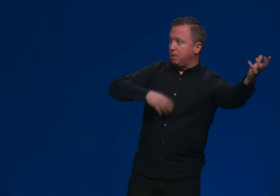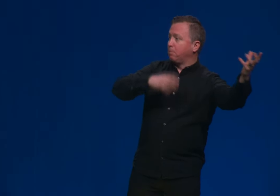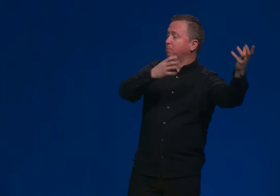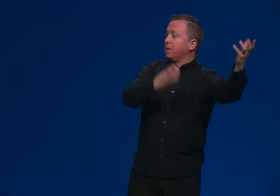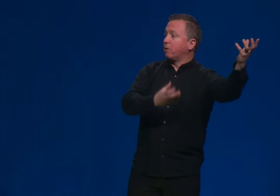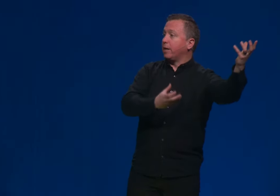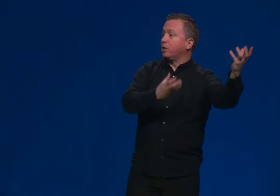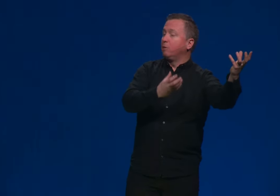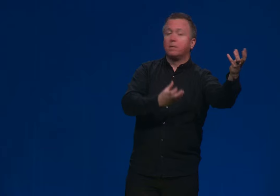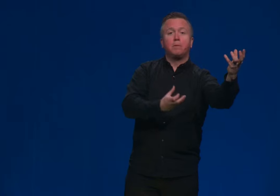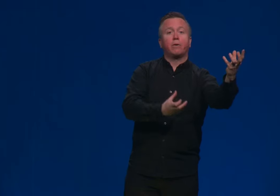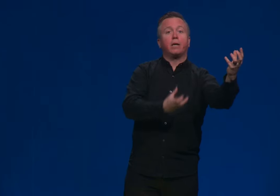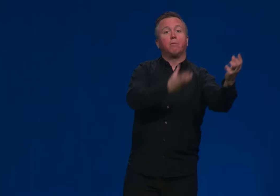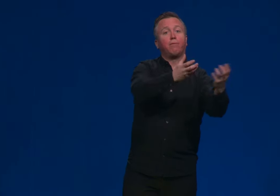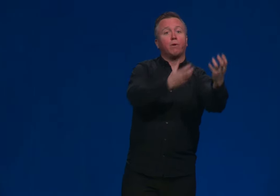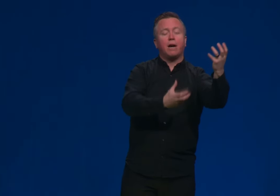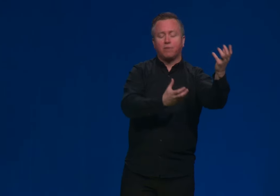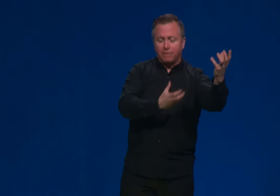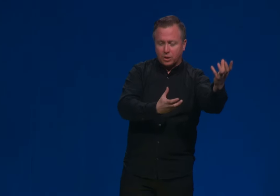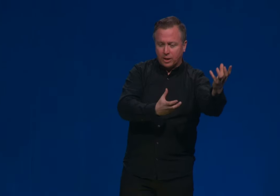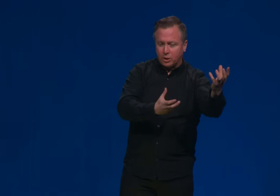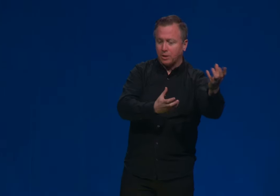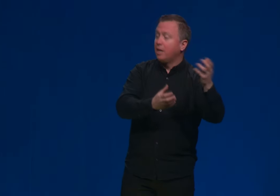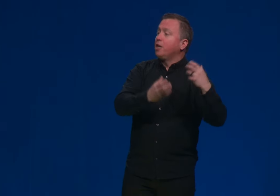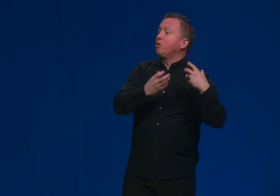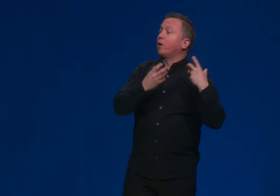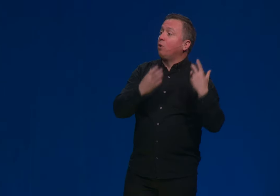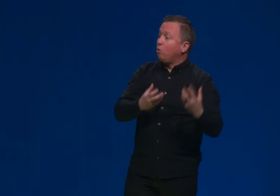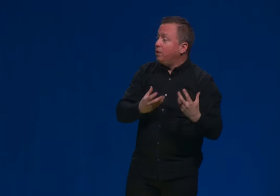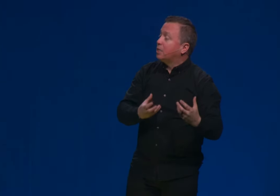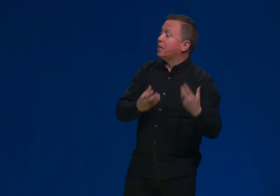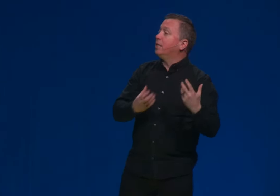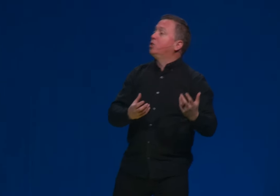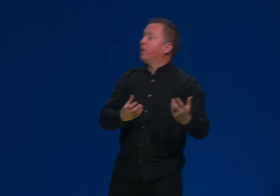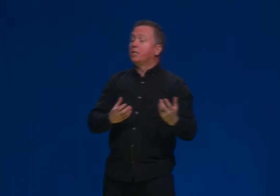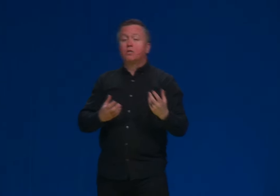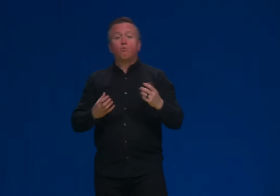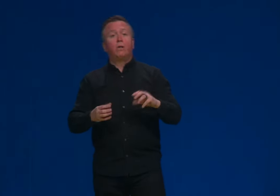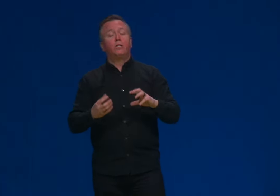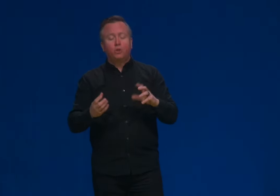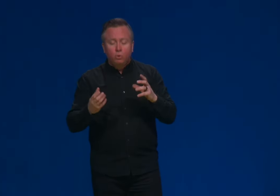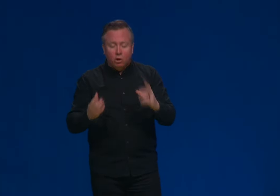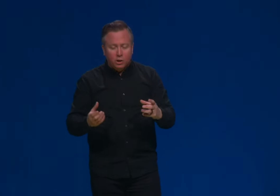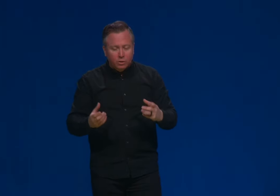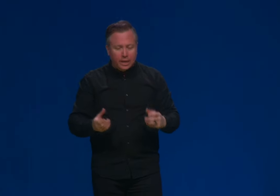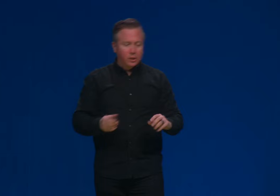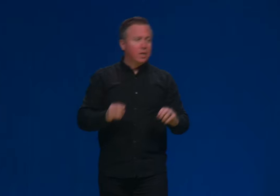people being created, humans being created before and after vegetation. You can only say that Genesis one and two contradict